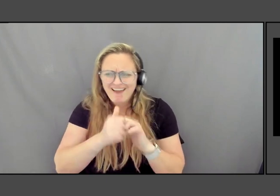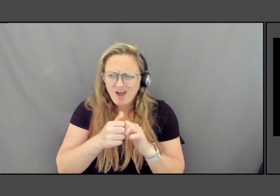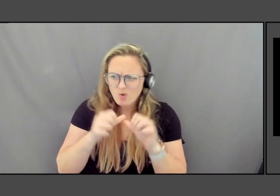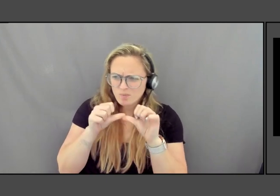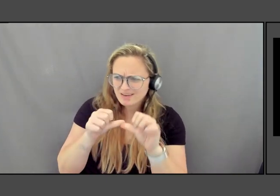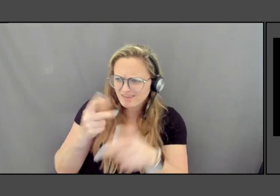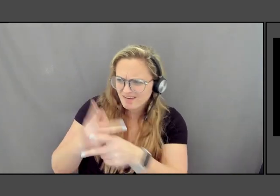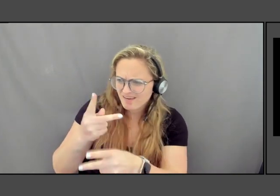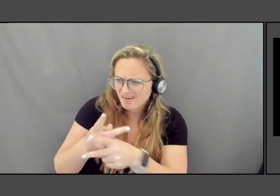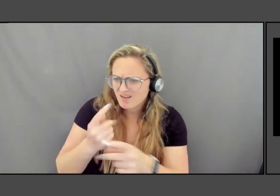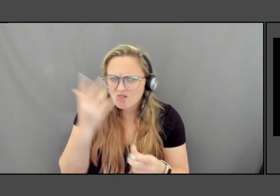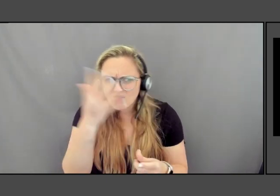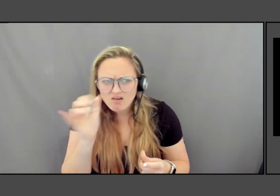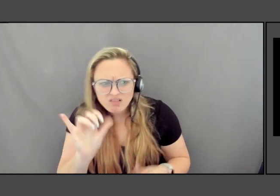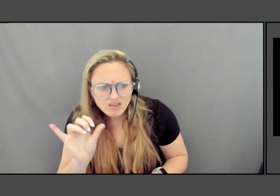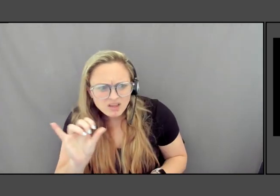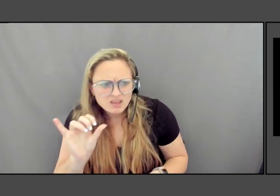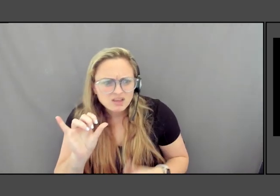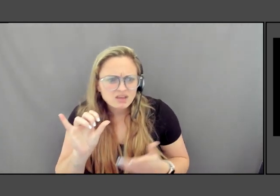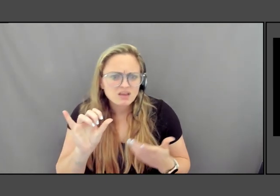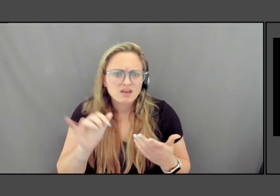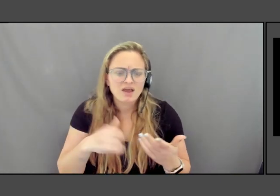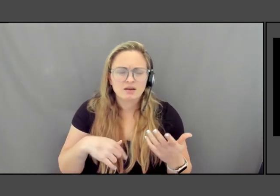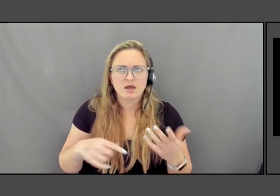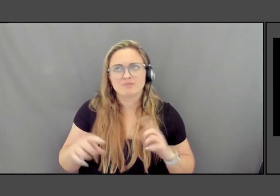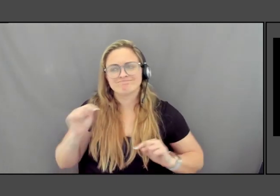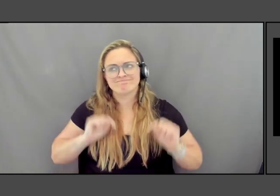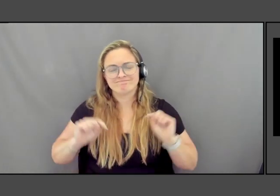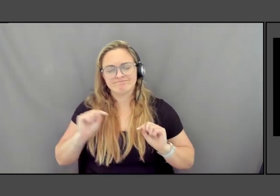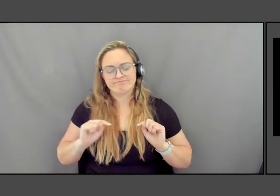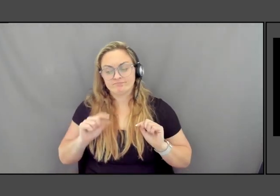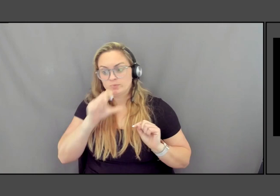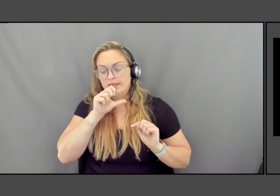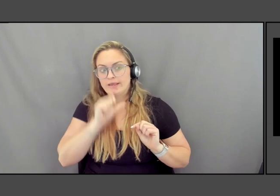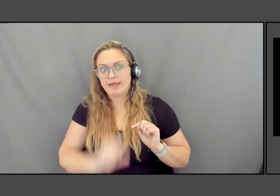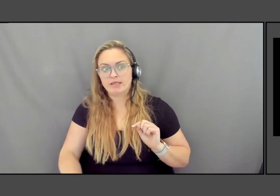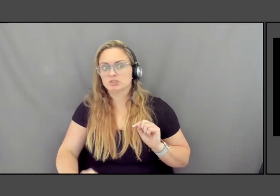And, and I go back to some of the ancient burial mounds that people encounter in Ohio.